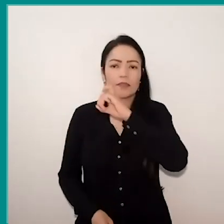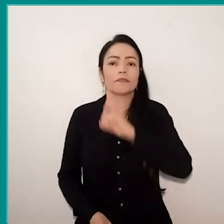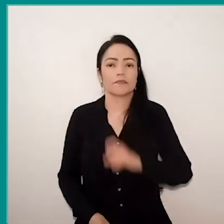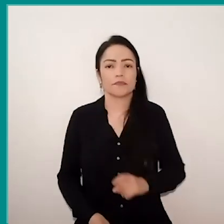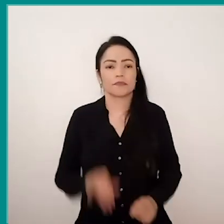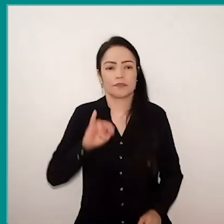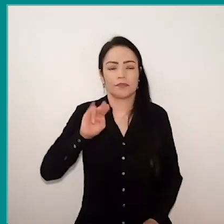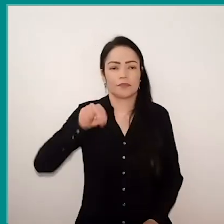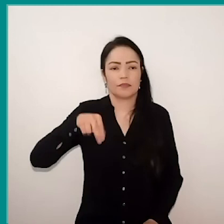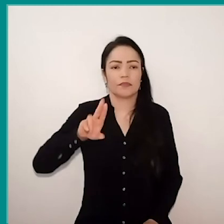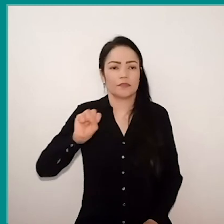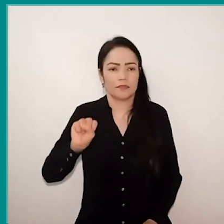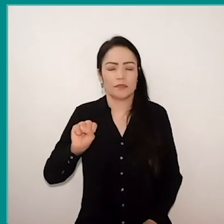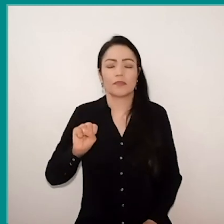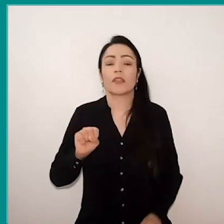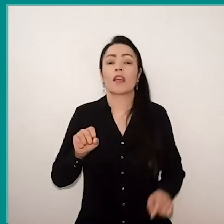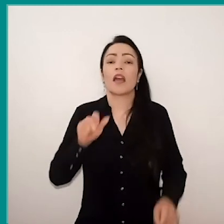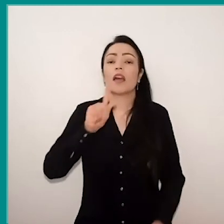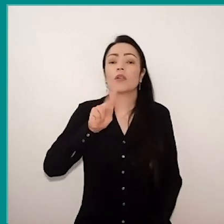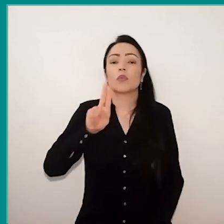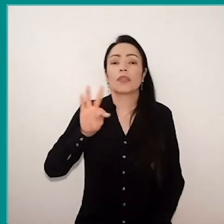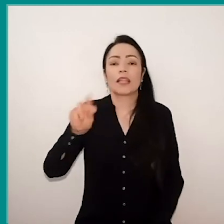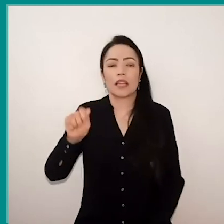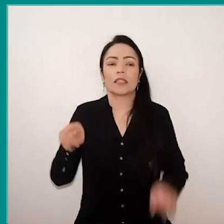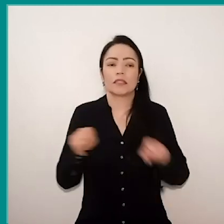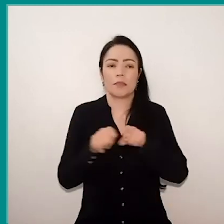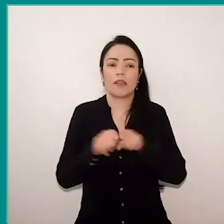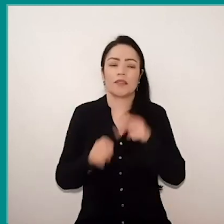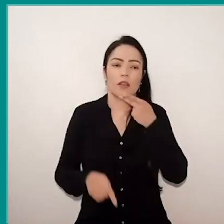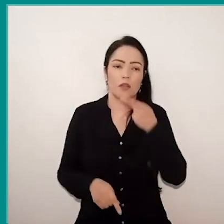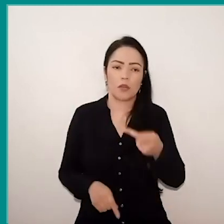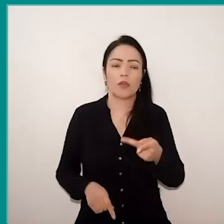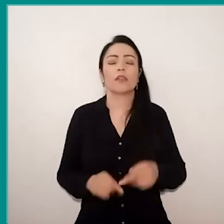but Guta also reinforced, the Glaucio also brought up these questions,